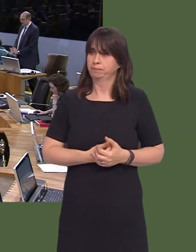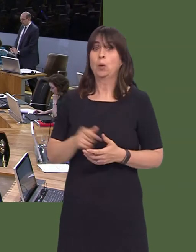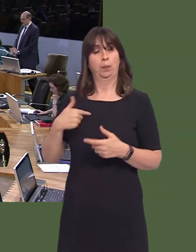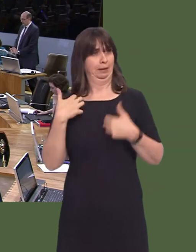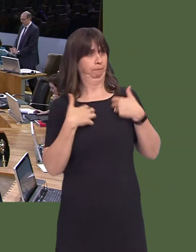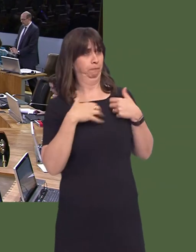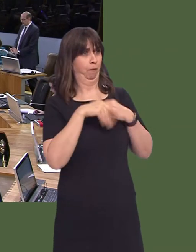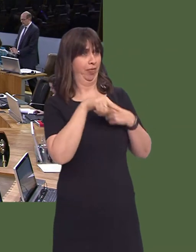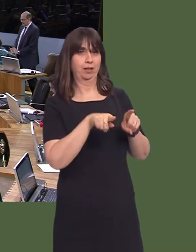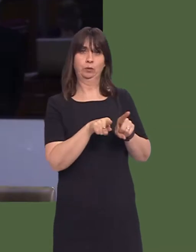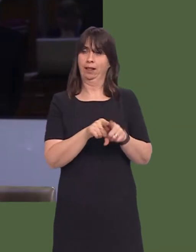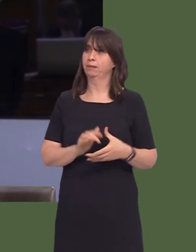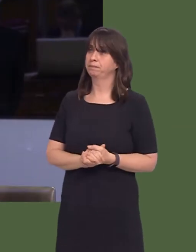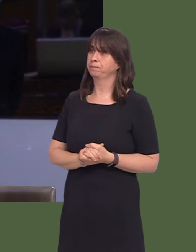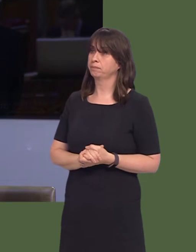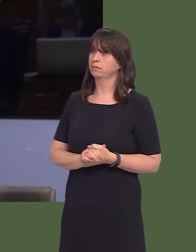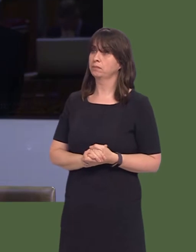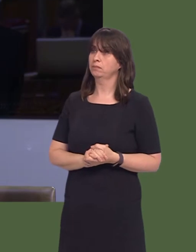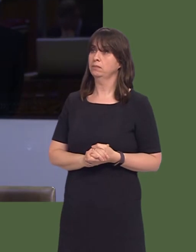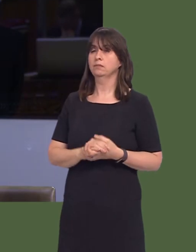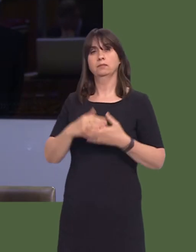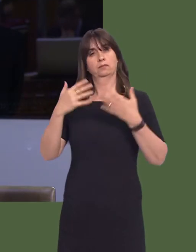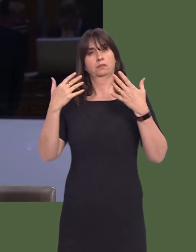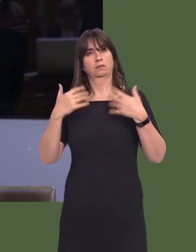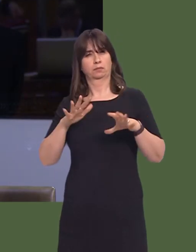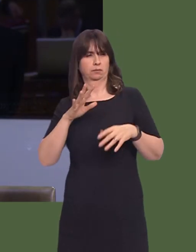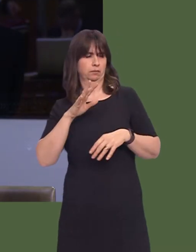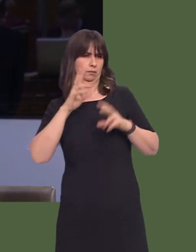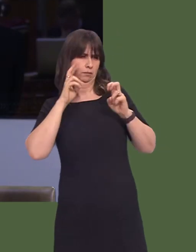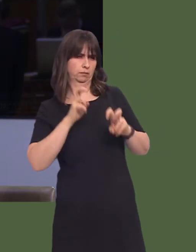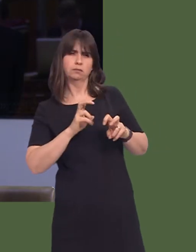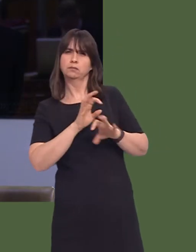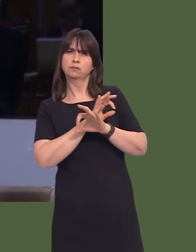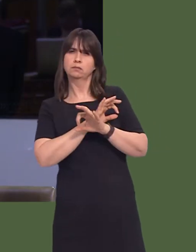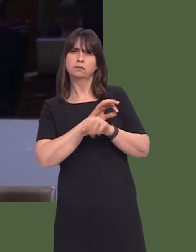on 11 April, Ken Skates said that there had been no transaction connected with the proposed